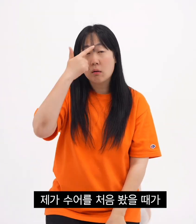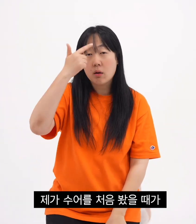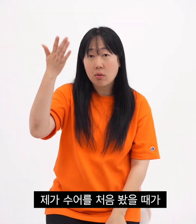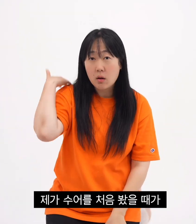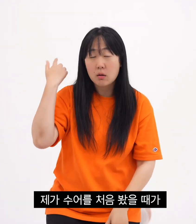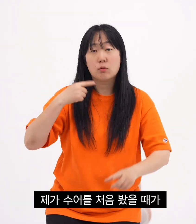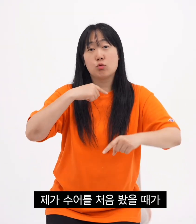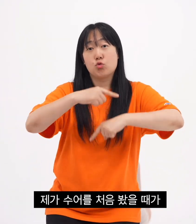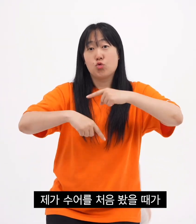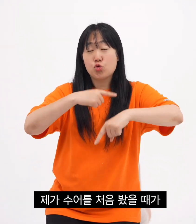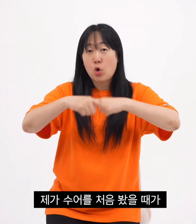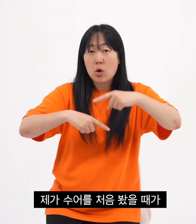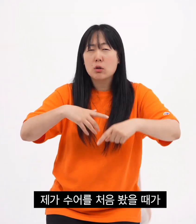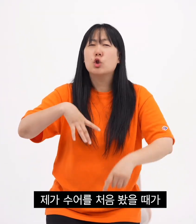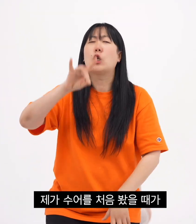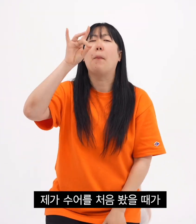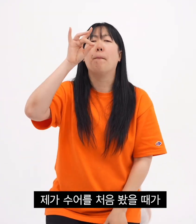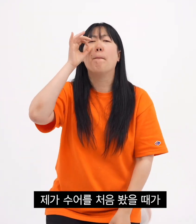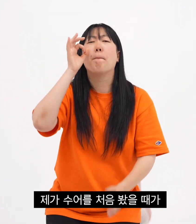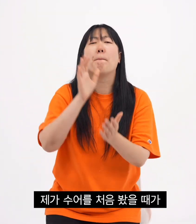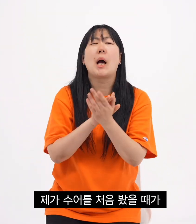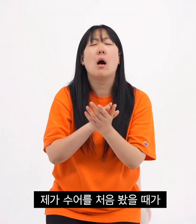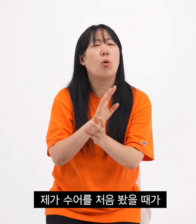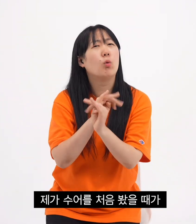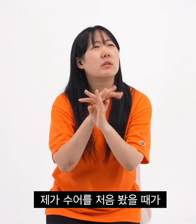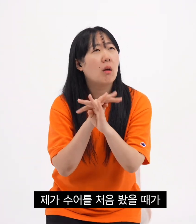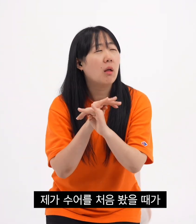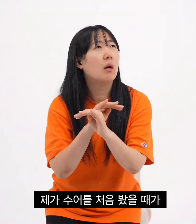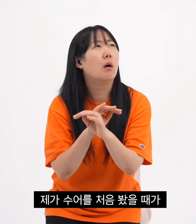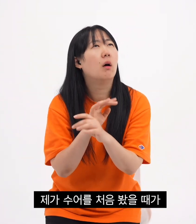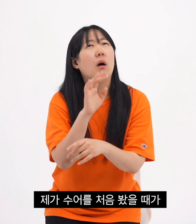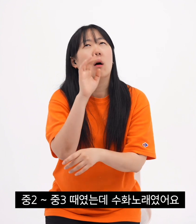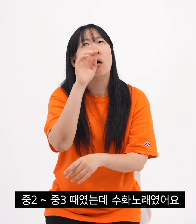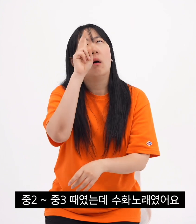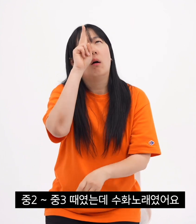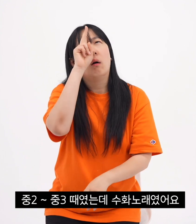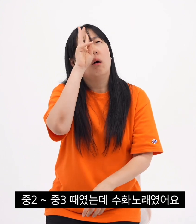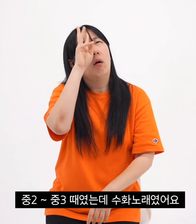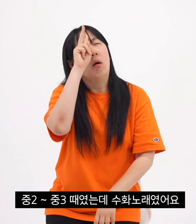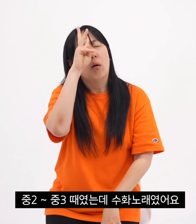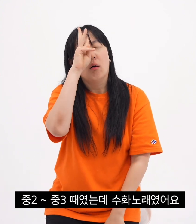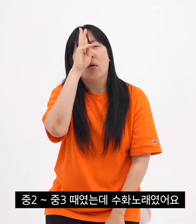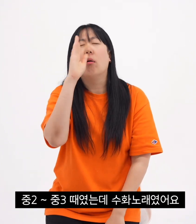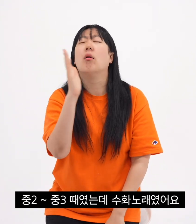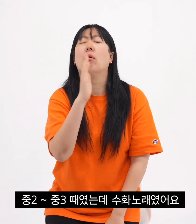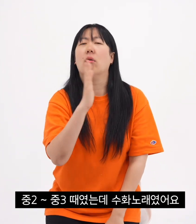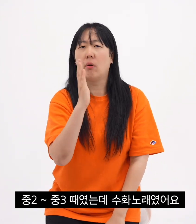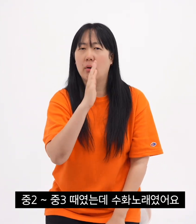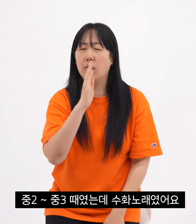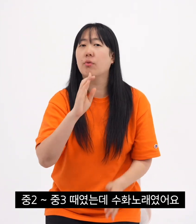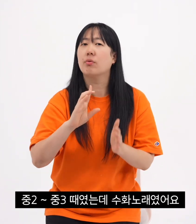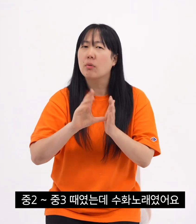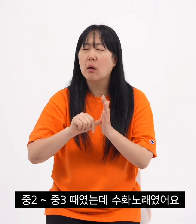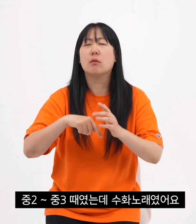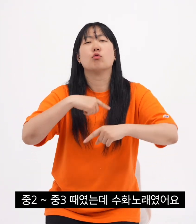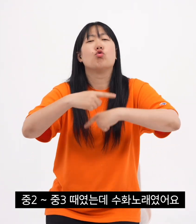The first time I saw sign language It was during the 2nd and 3rd year of middle school,